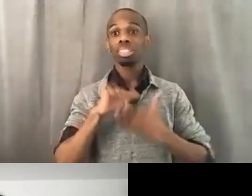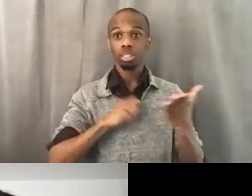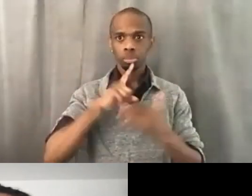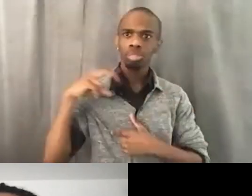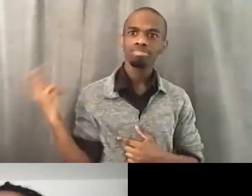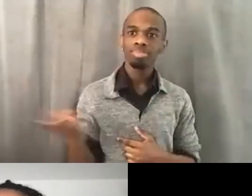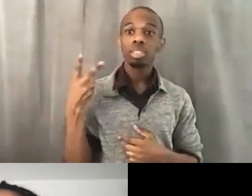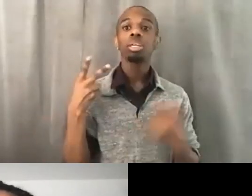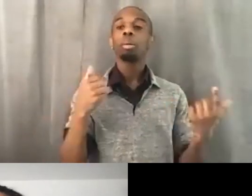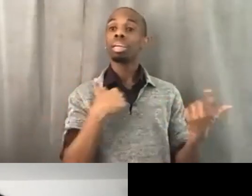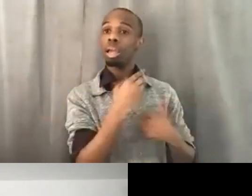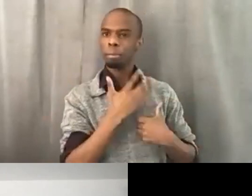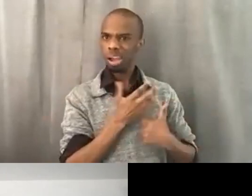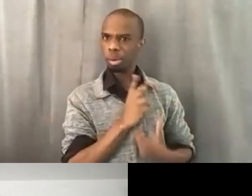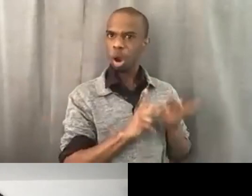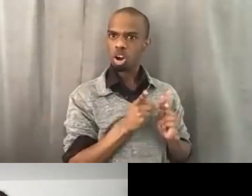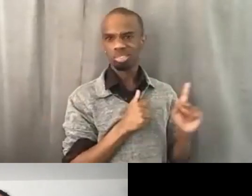here in South LA, a second house for me.